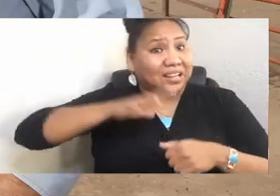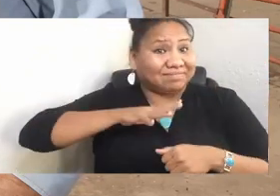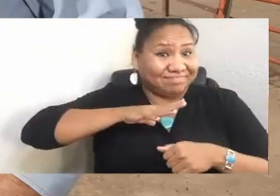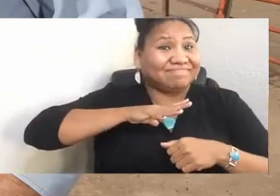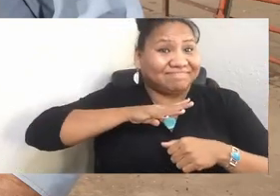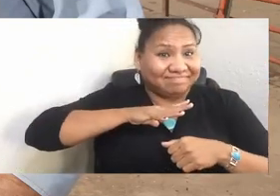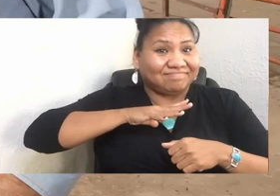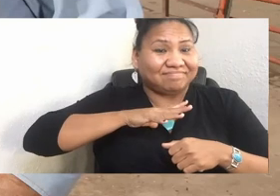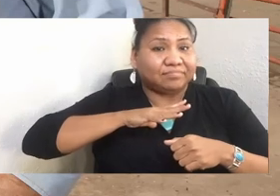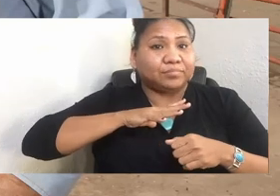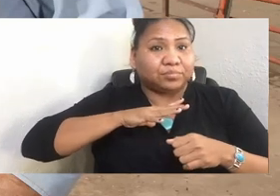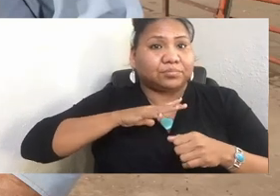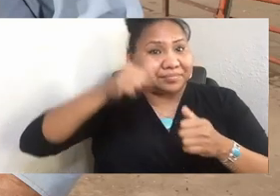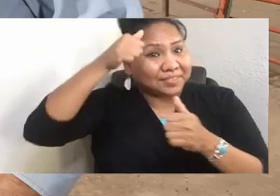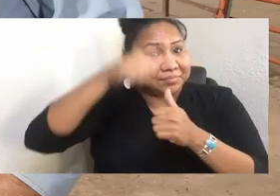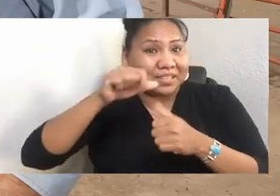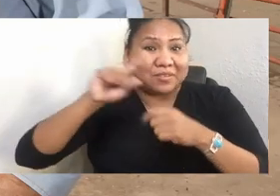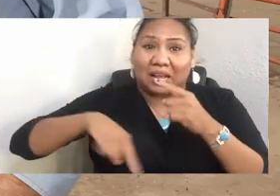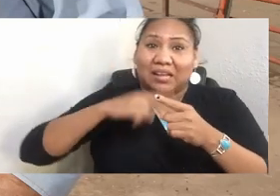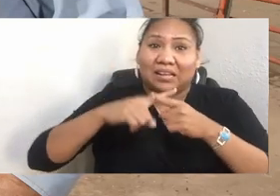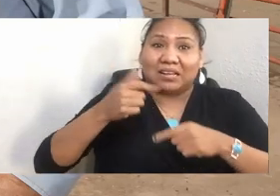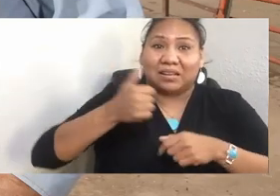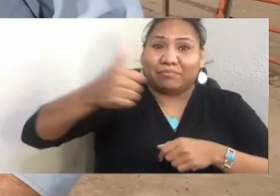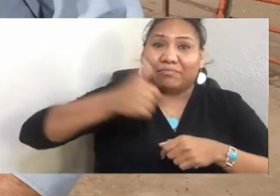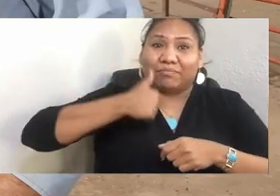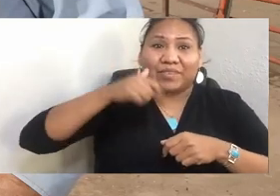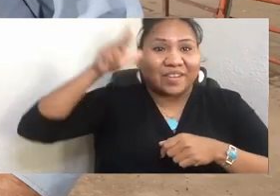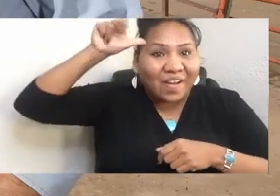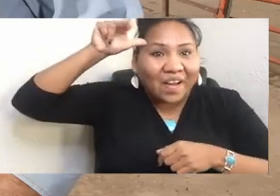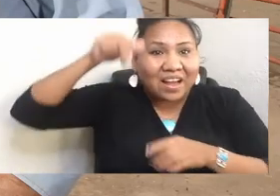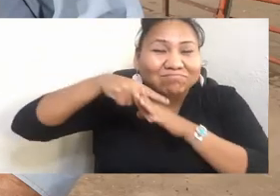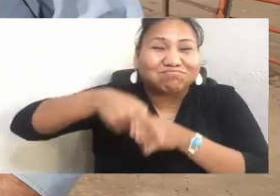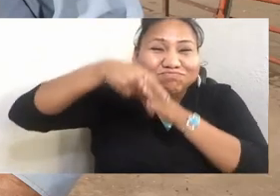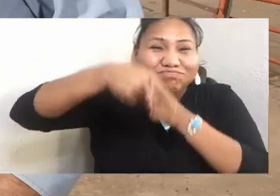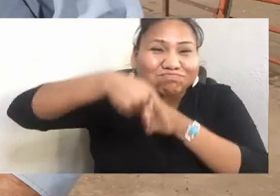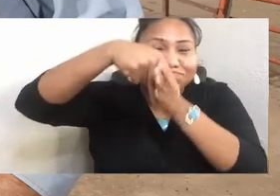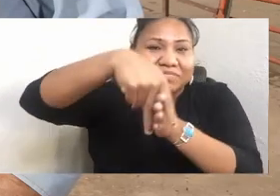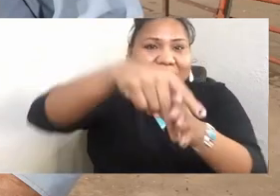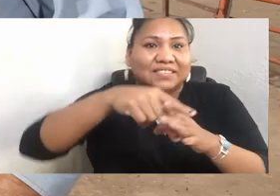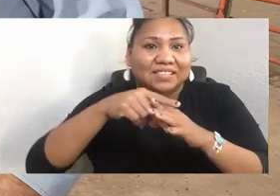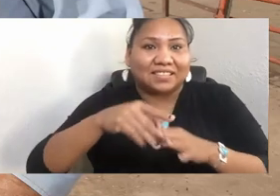still had four legs. To go to school there would be 20 or 30 kids on horses, some two to a horse.